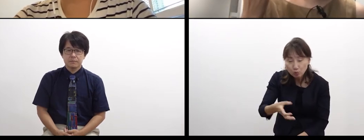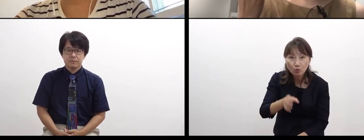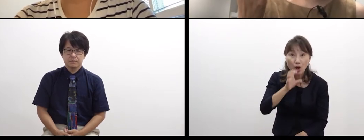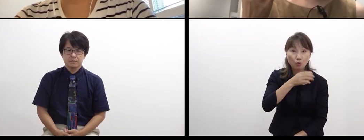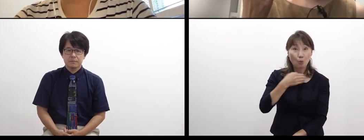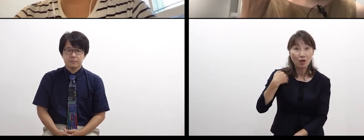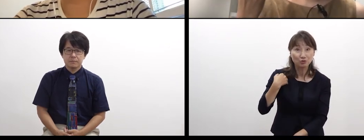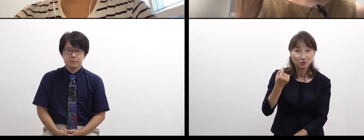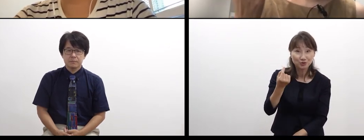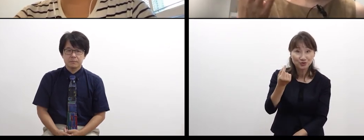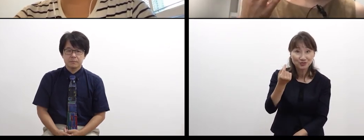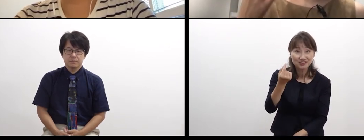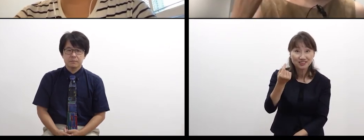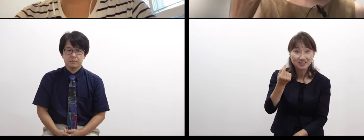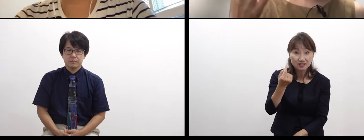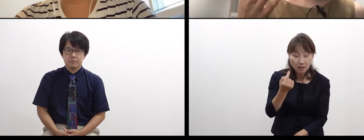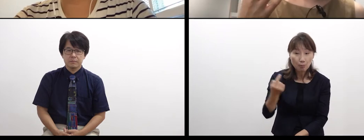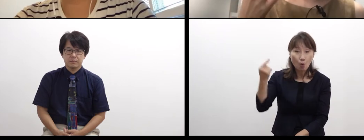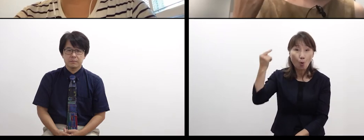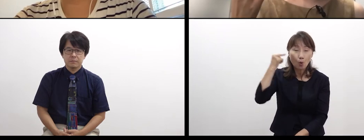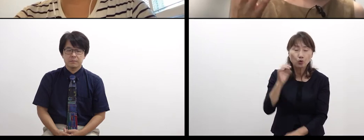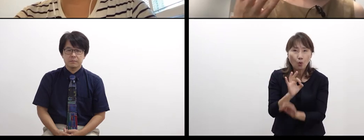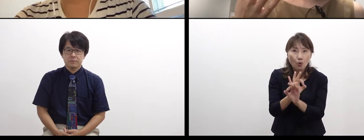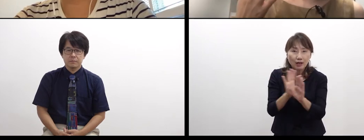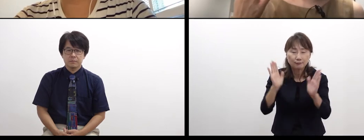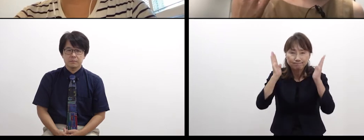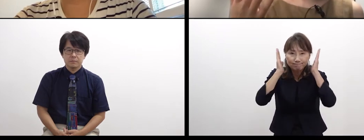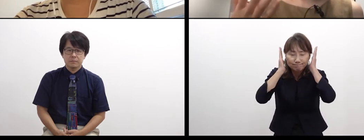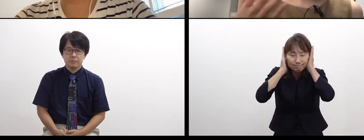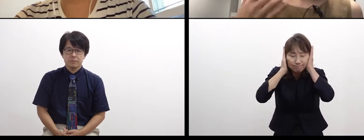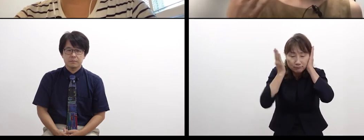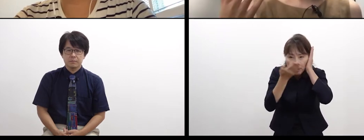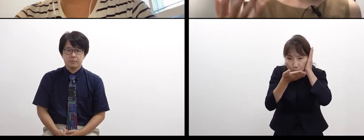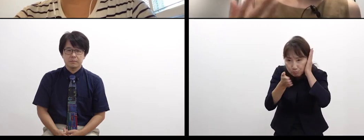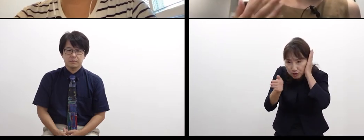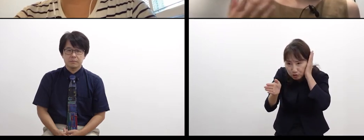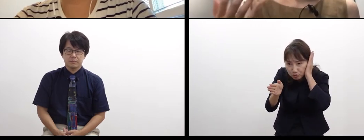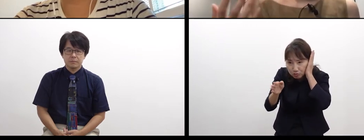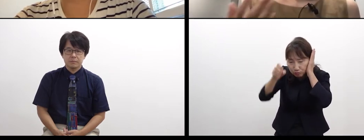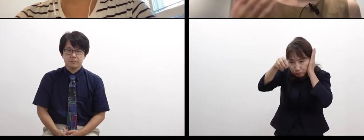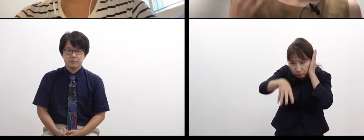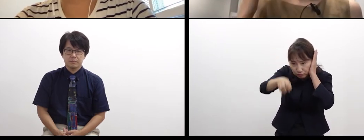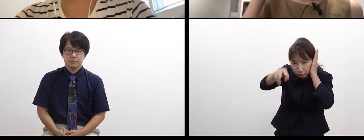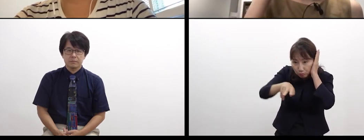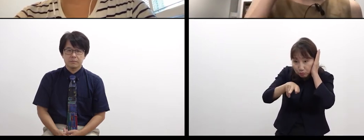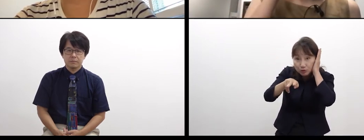without any sounds, I feel that